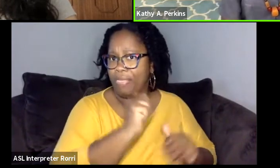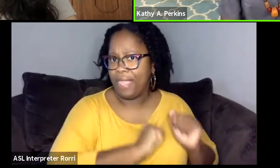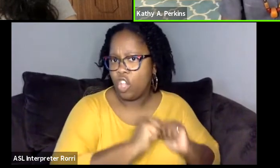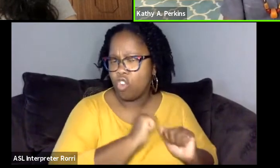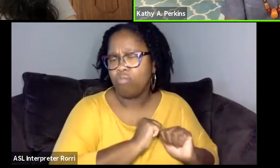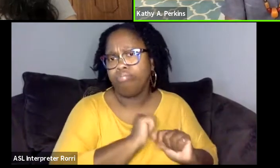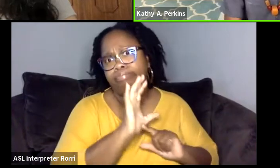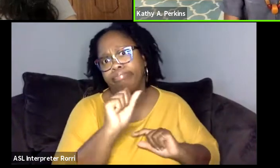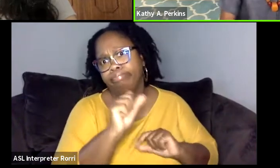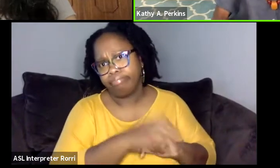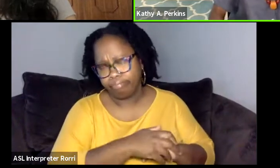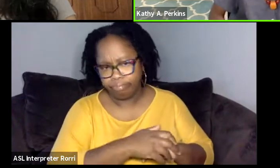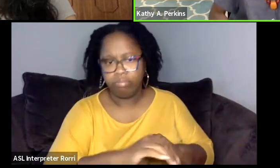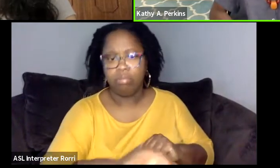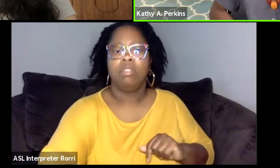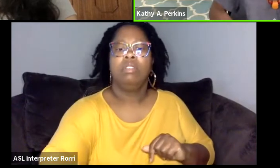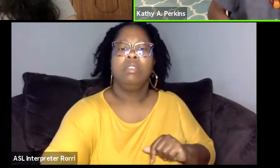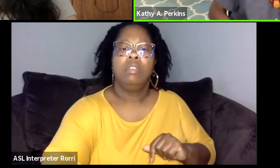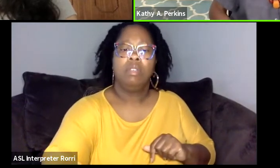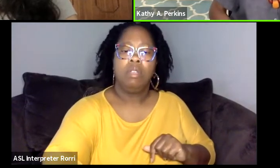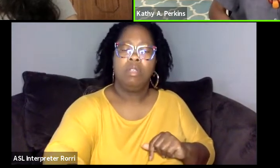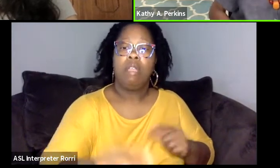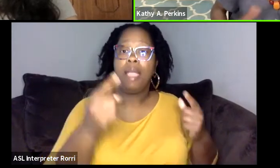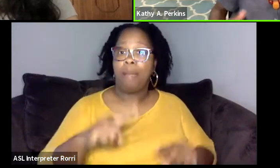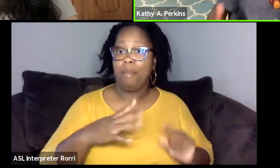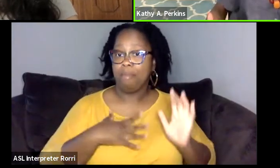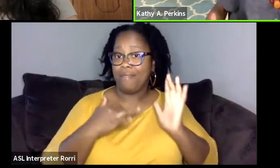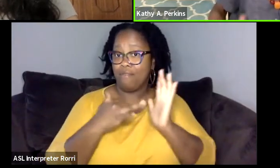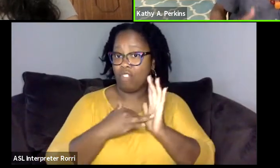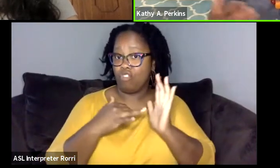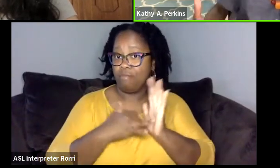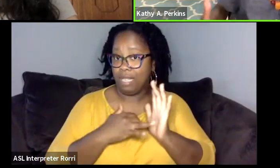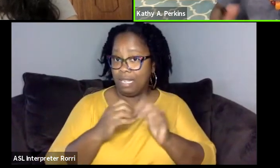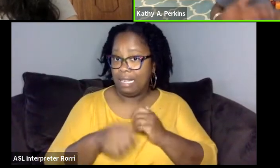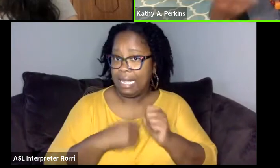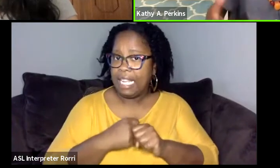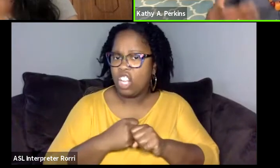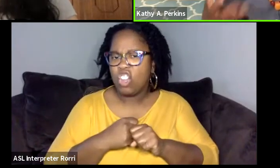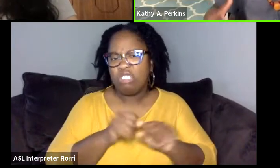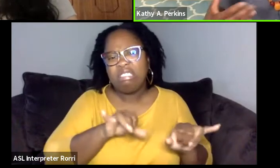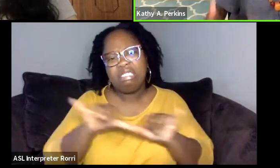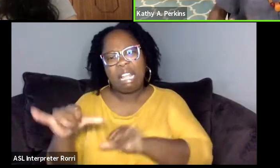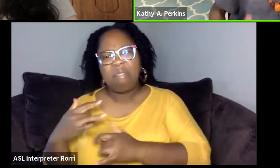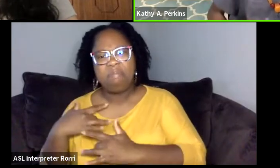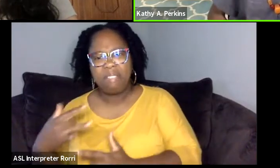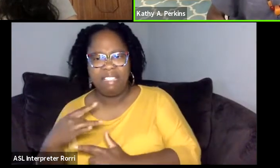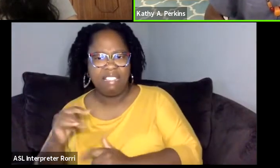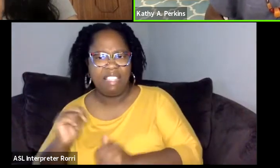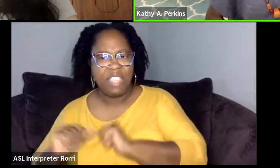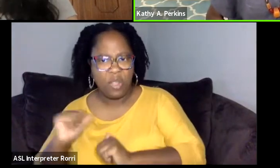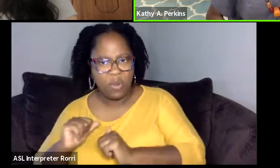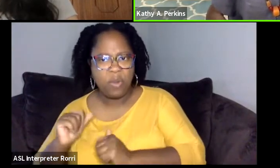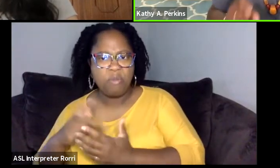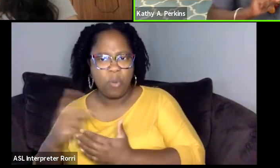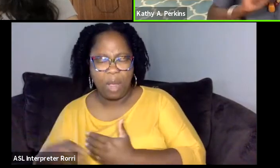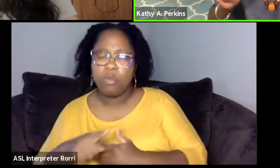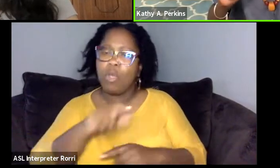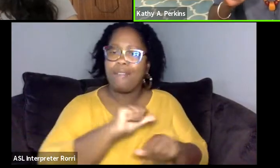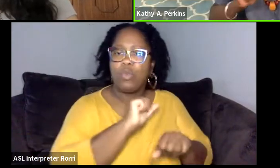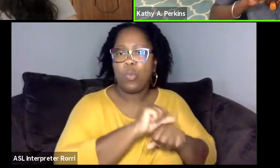which is true of a lot of theater programs, you have to work on, you have to do a course called practicum of some sort, which means you get to work